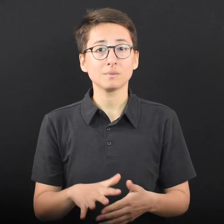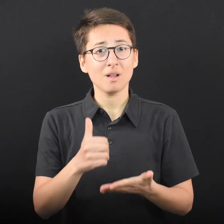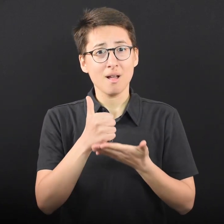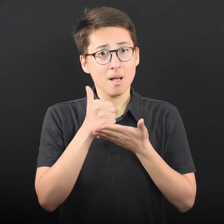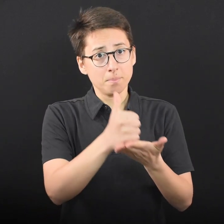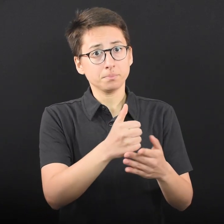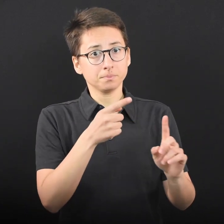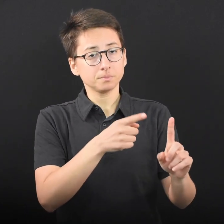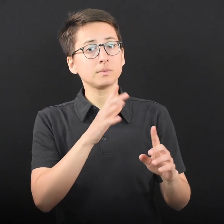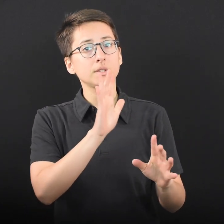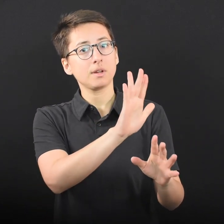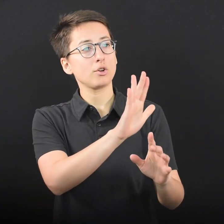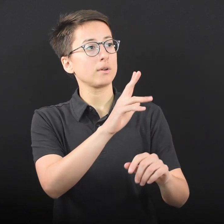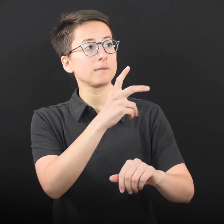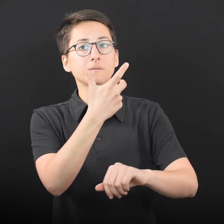Help make their vaccination happen